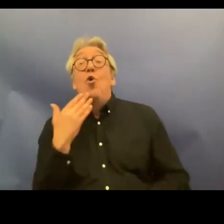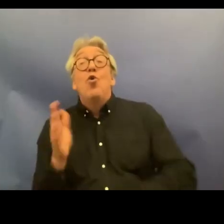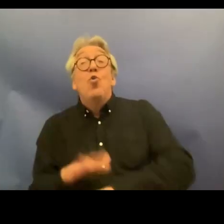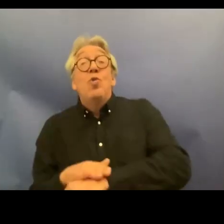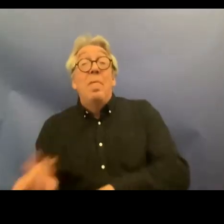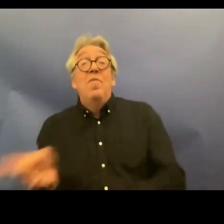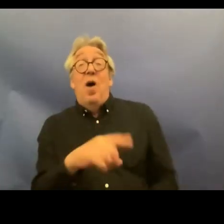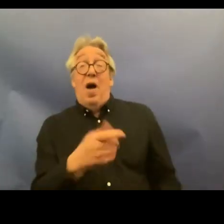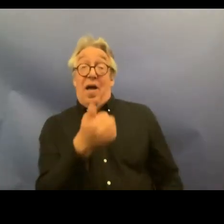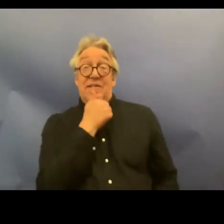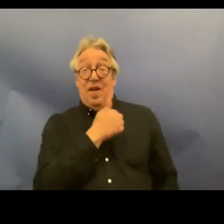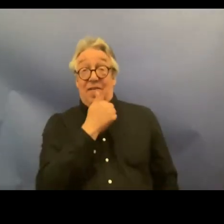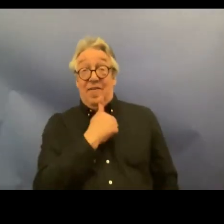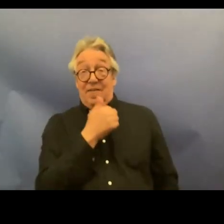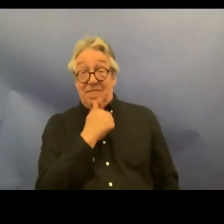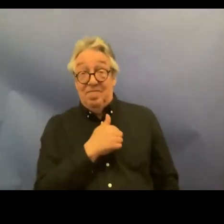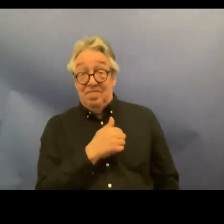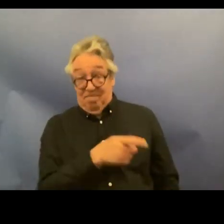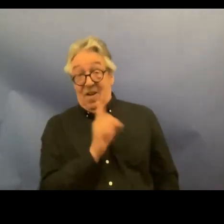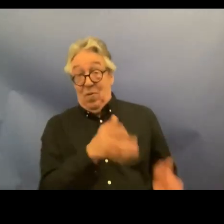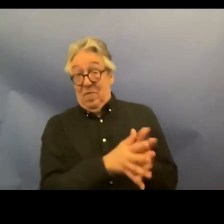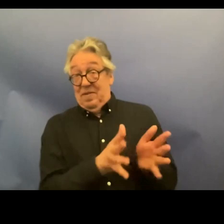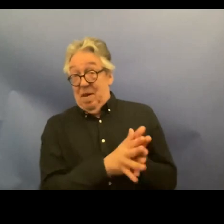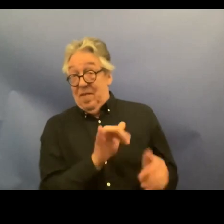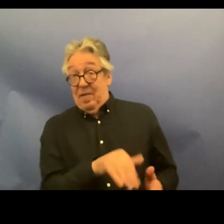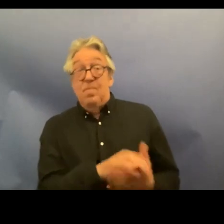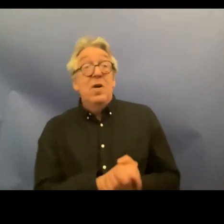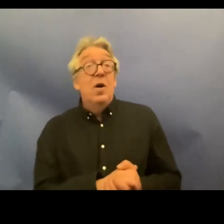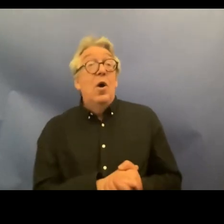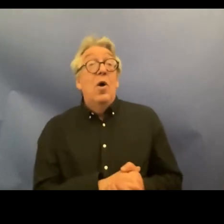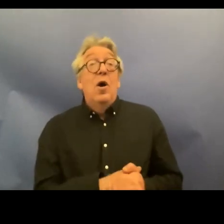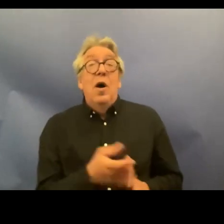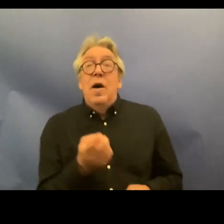exactly what we will hear about so we have